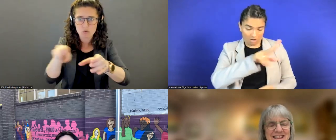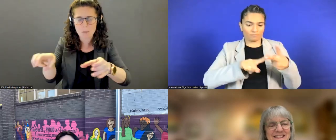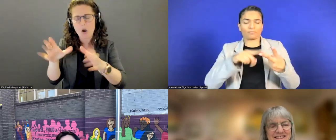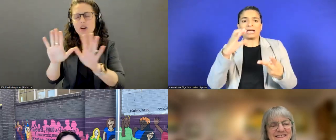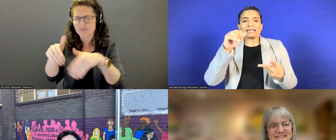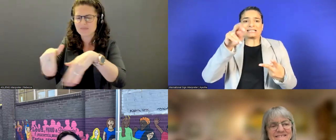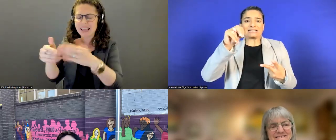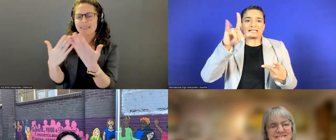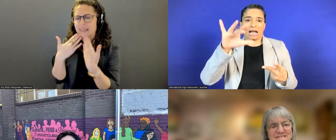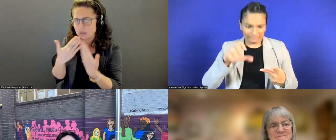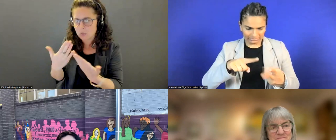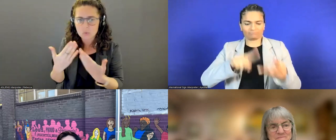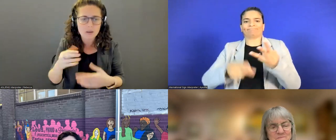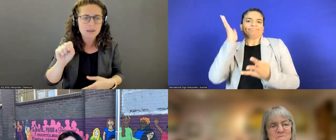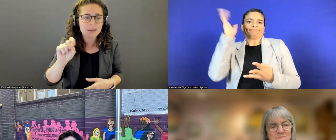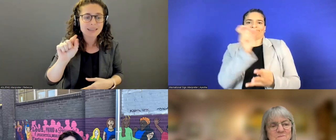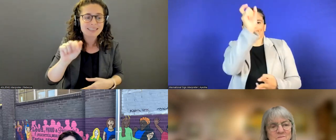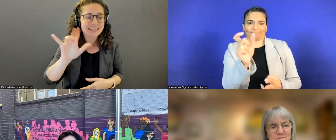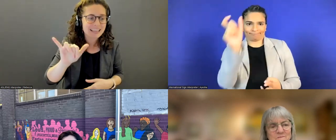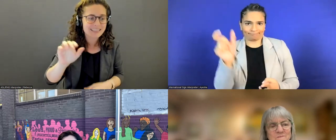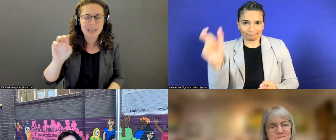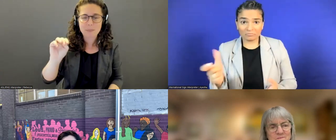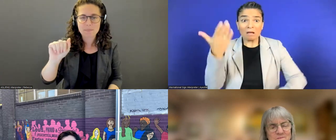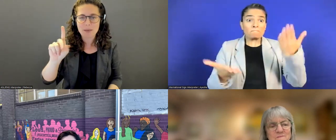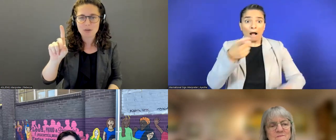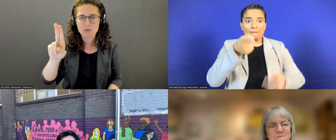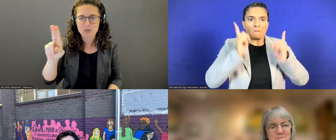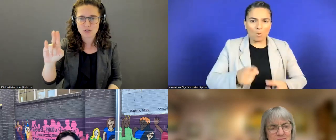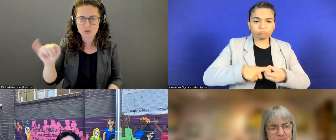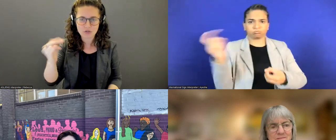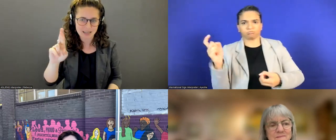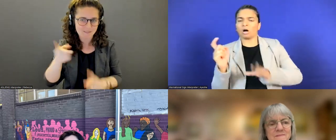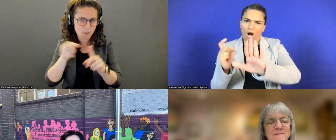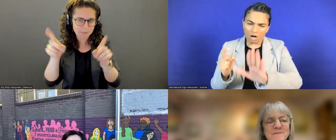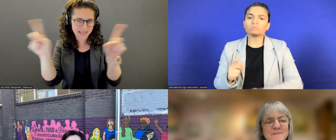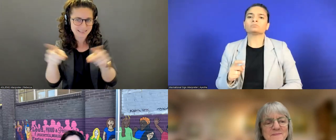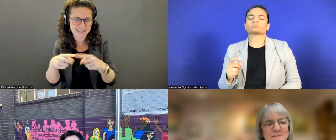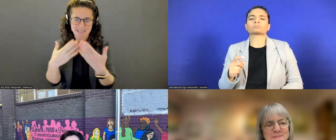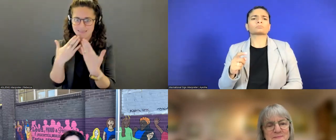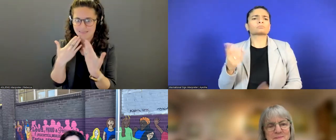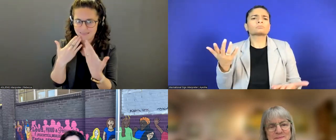Stacy, who is also joined by her colleague who is tuning in from India. And Julie and Julia.